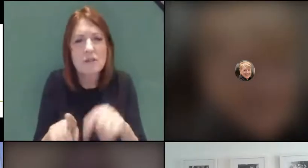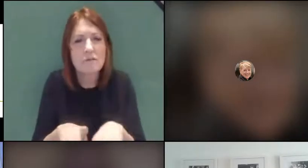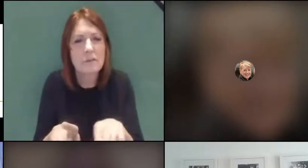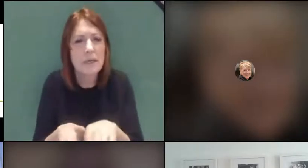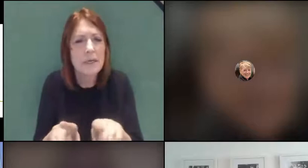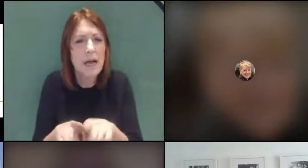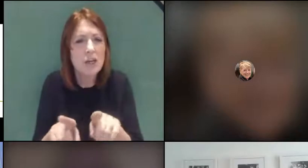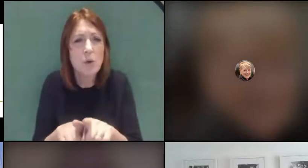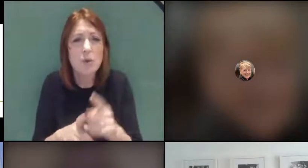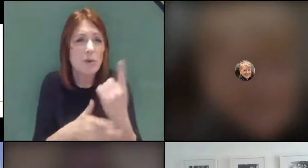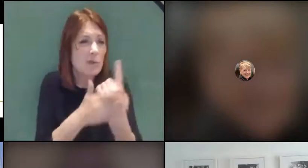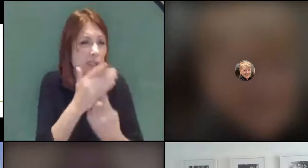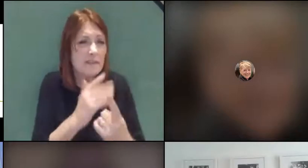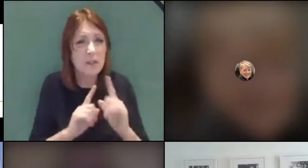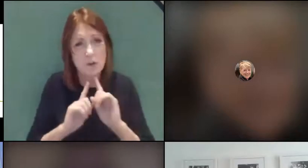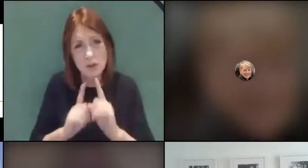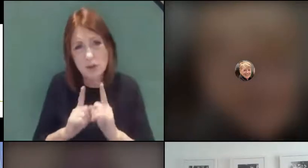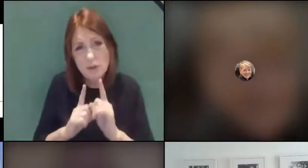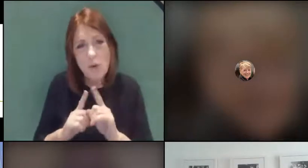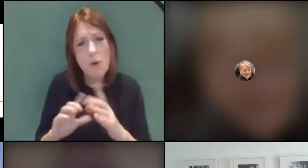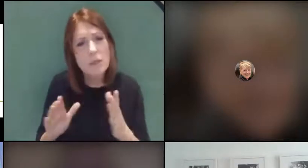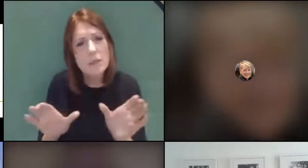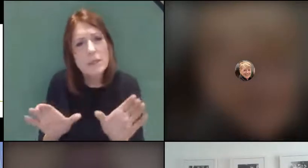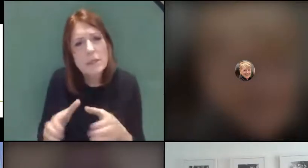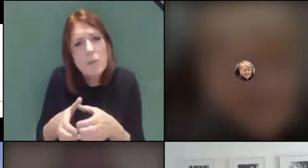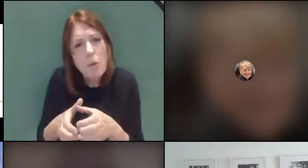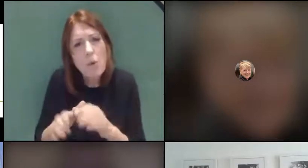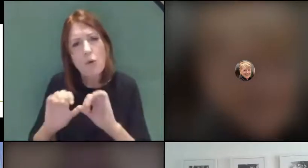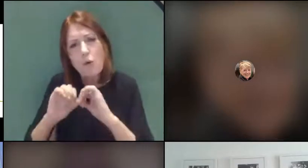individual tuition, or small group work, so that people can catch up.